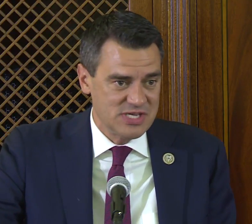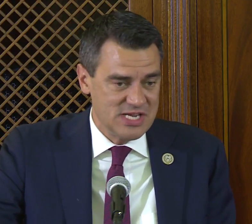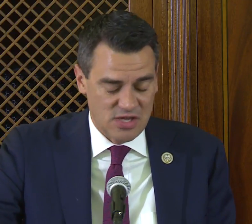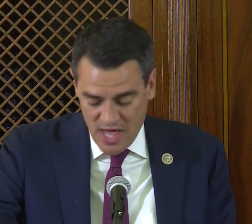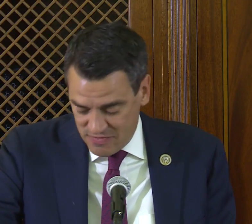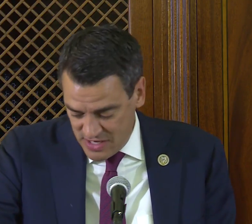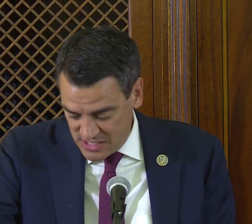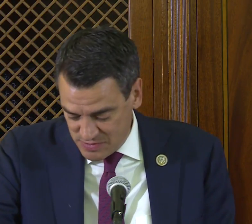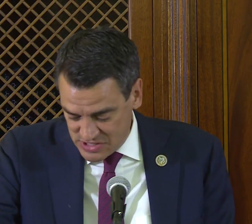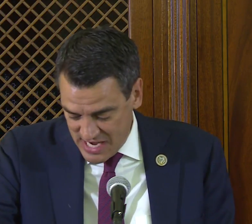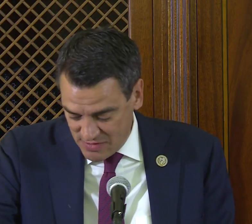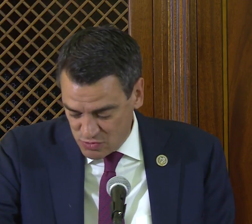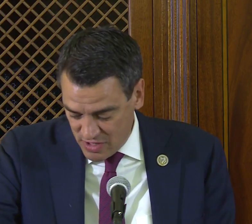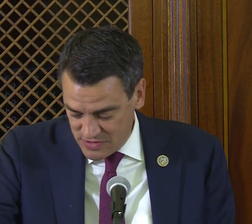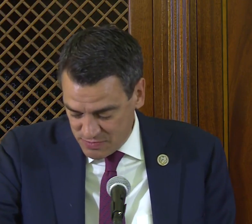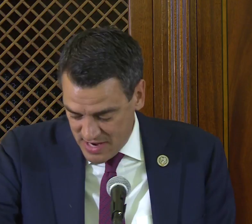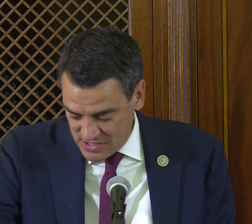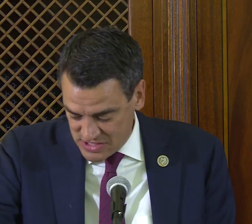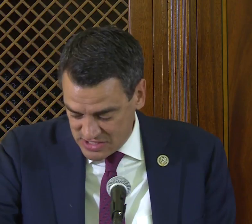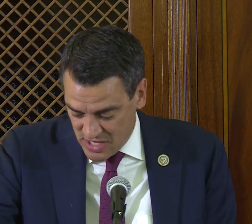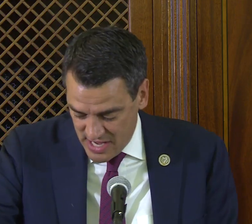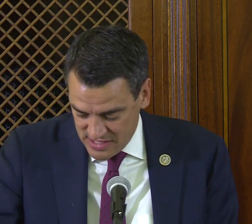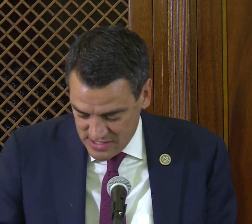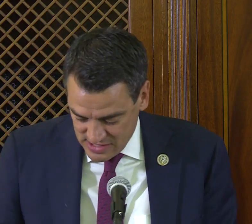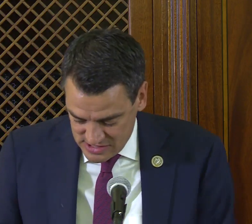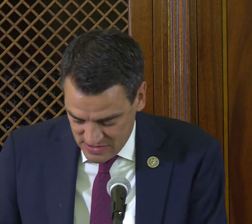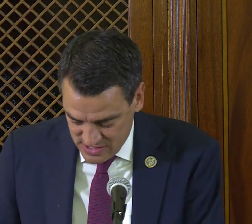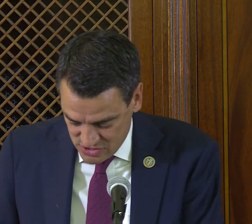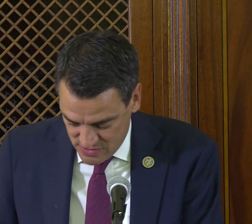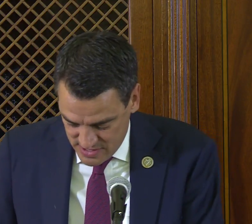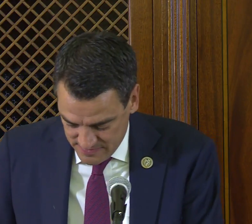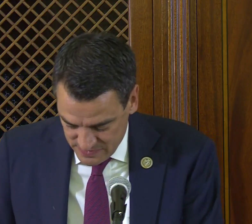He did a lot of things, but saying it was one of his proudest says a lot considering his career.